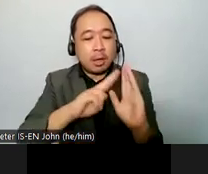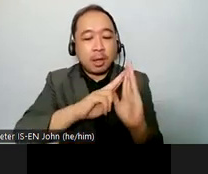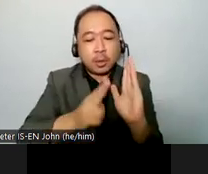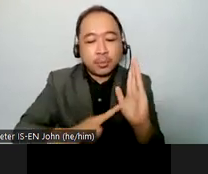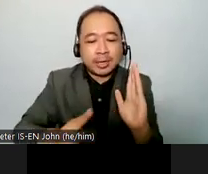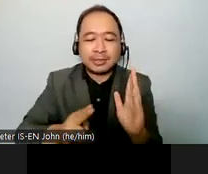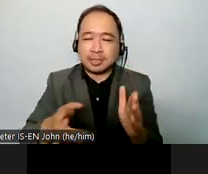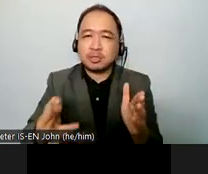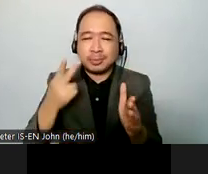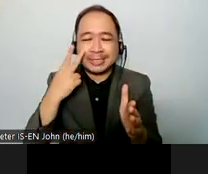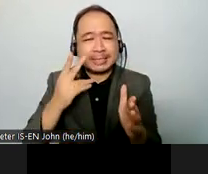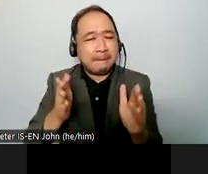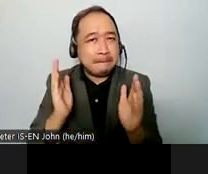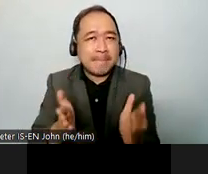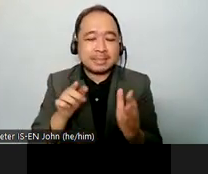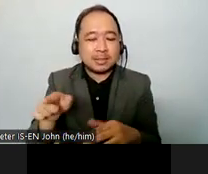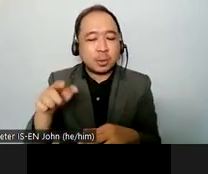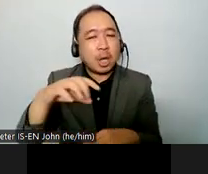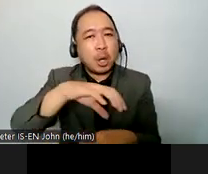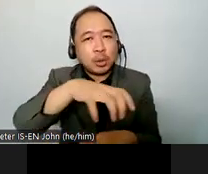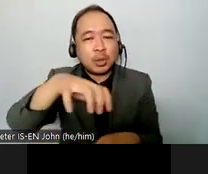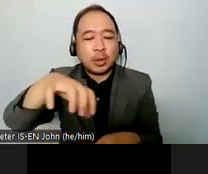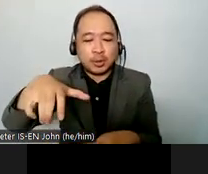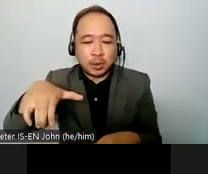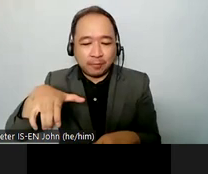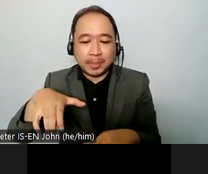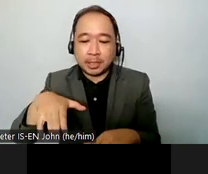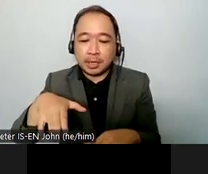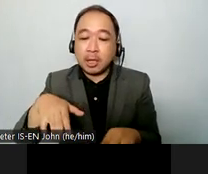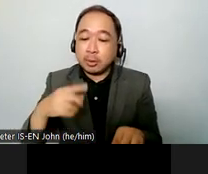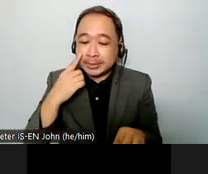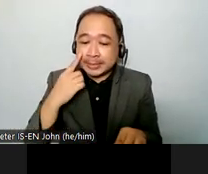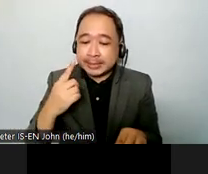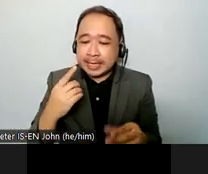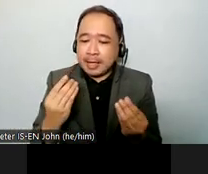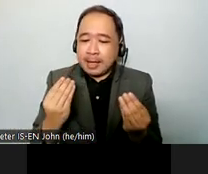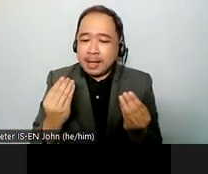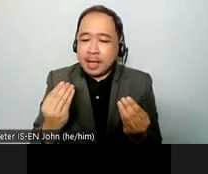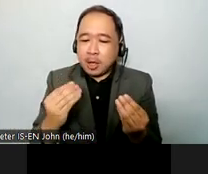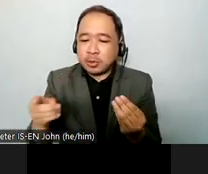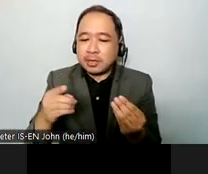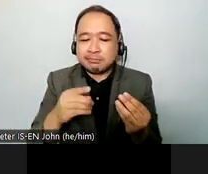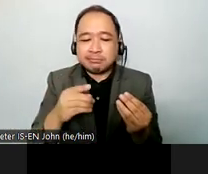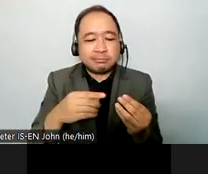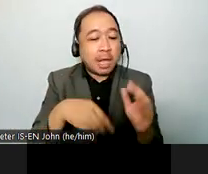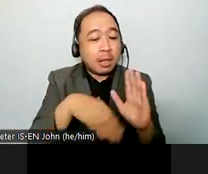requires states parties to consider how all other rights are applied in each national corporation